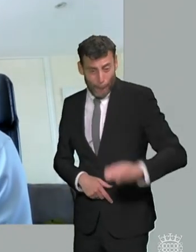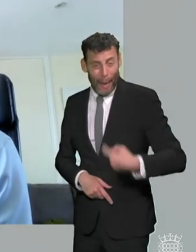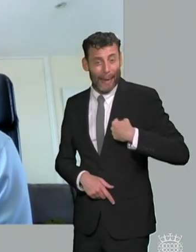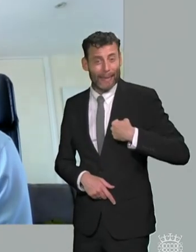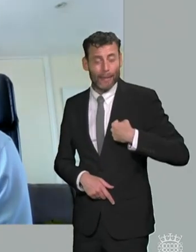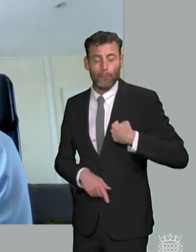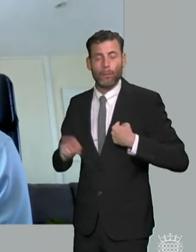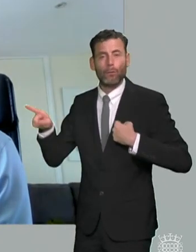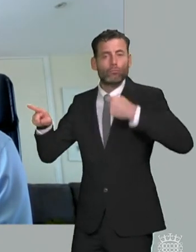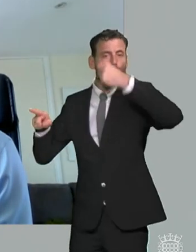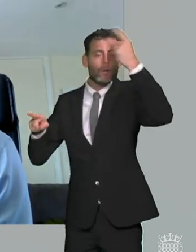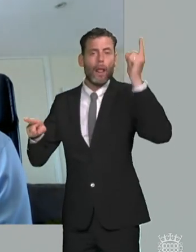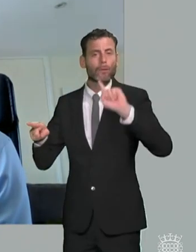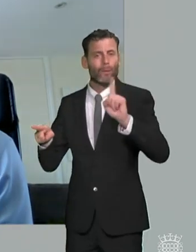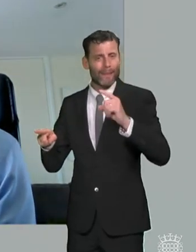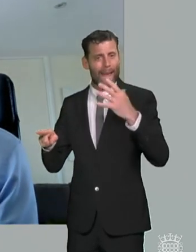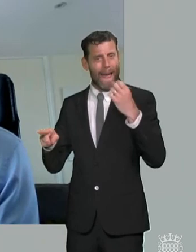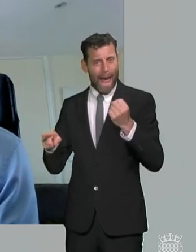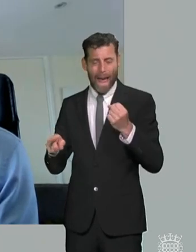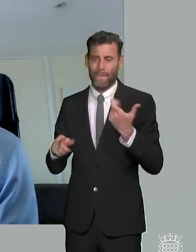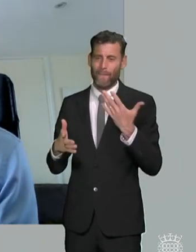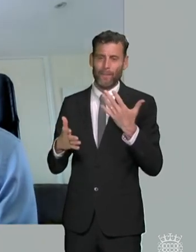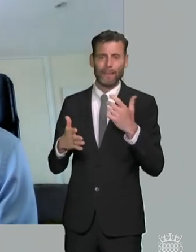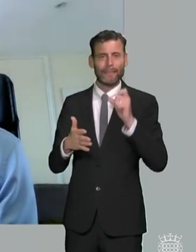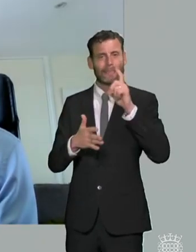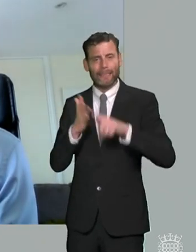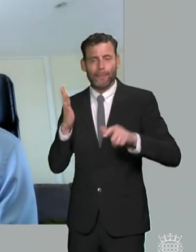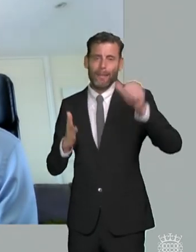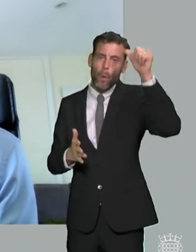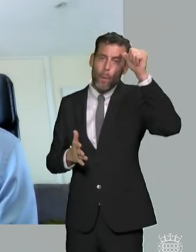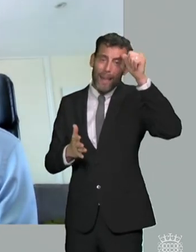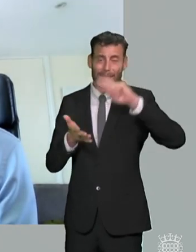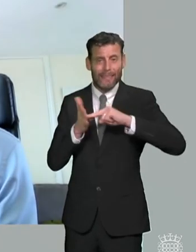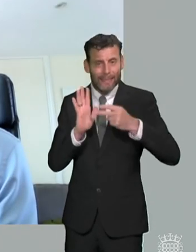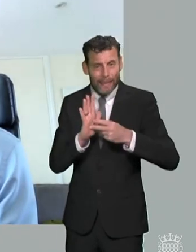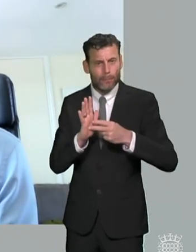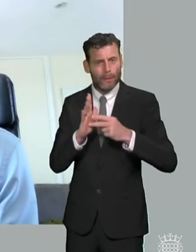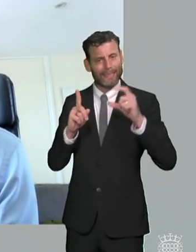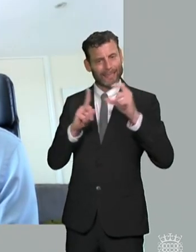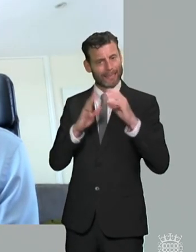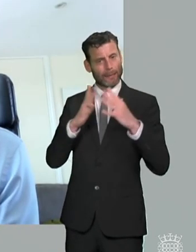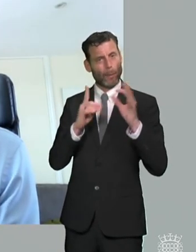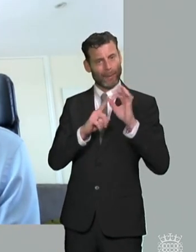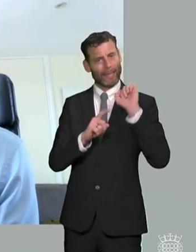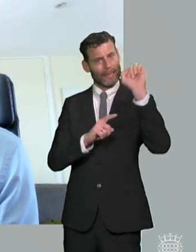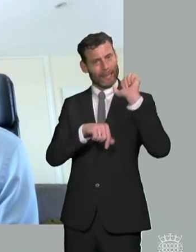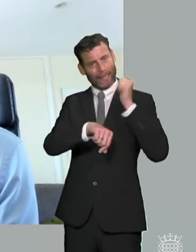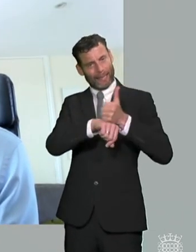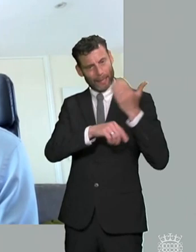uh from the um the disability awareness schemes uh um that the dwp runs but i think that there's